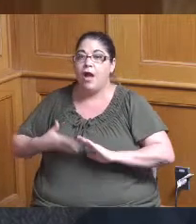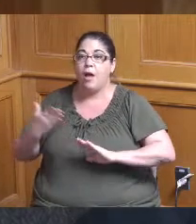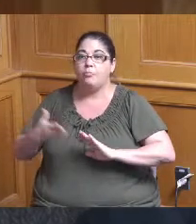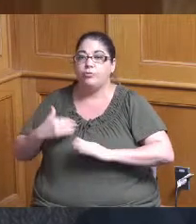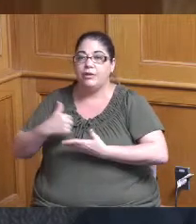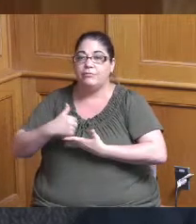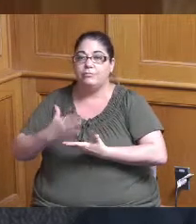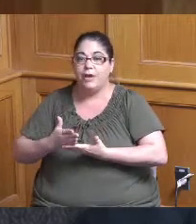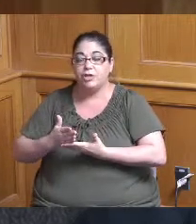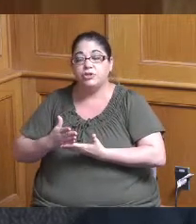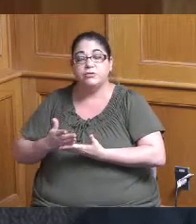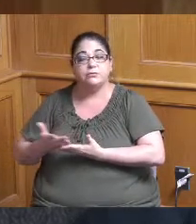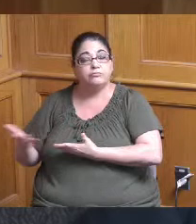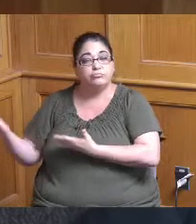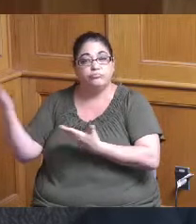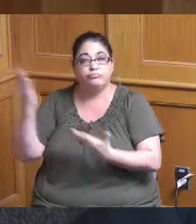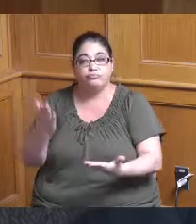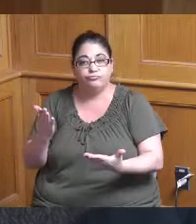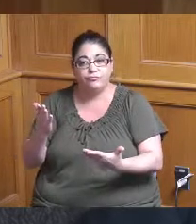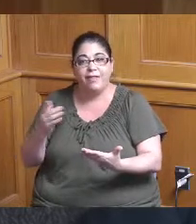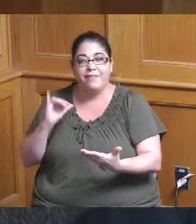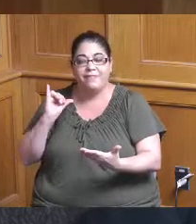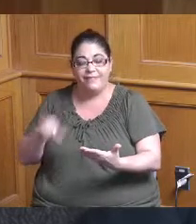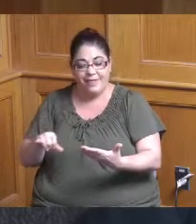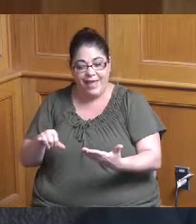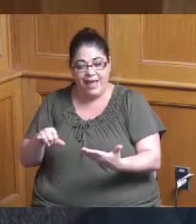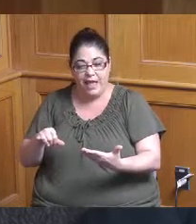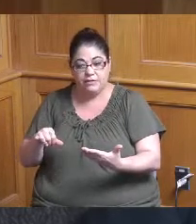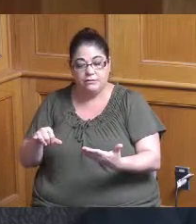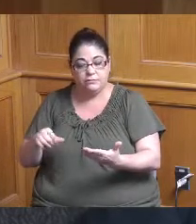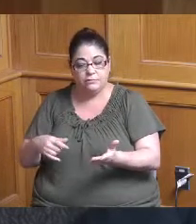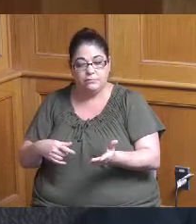and I want to again put some context around what is going to be requested this year and